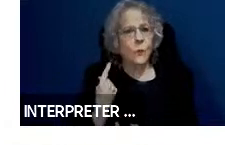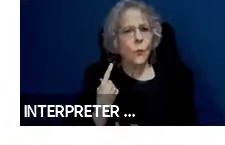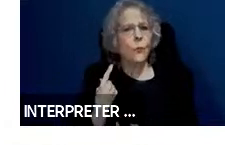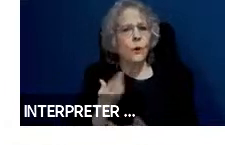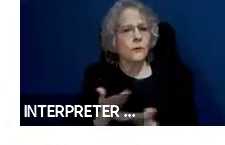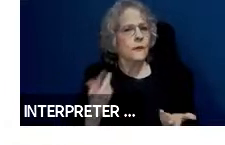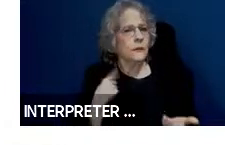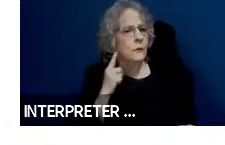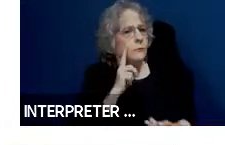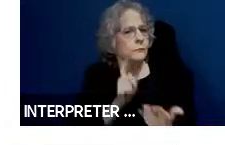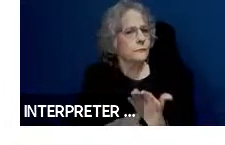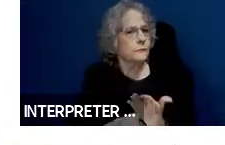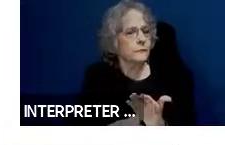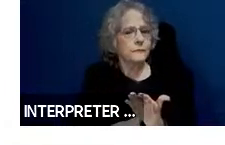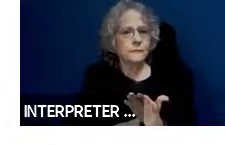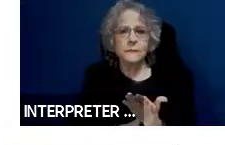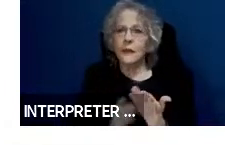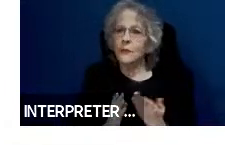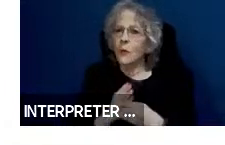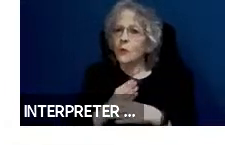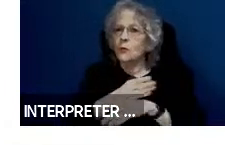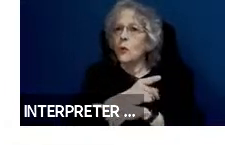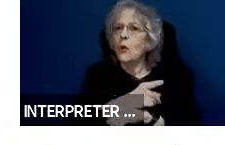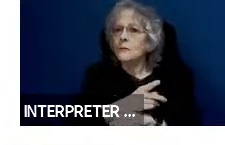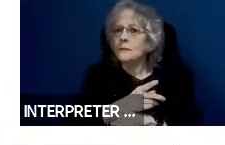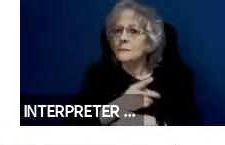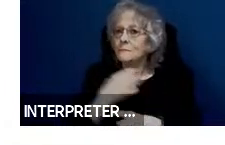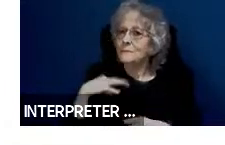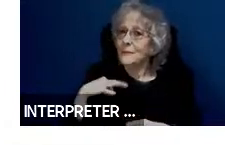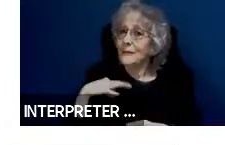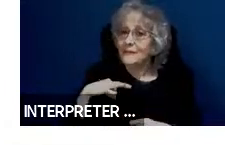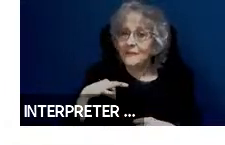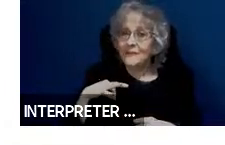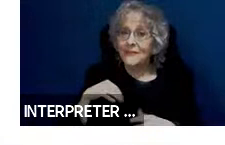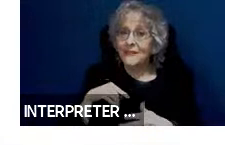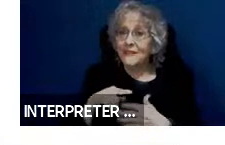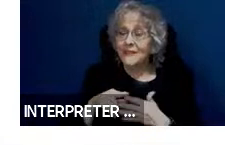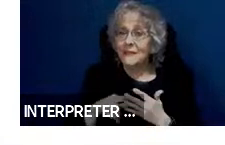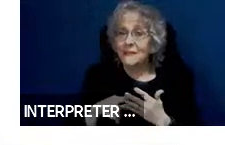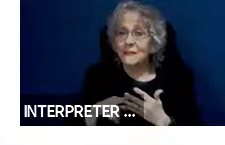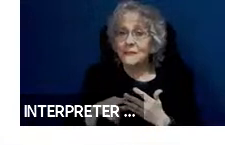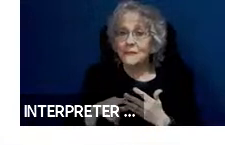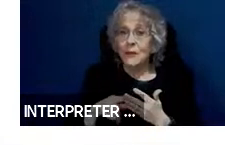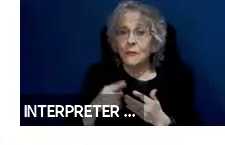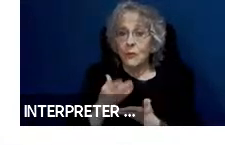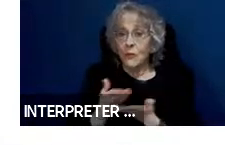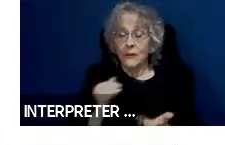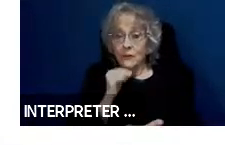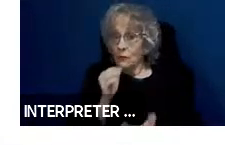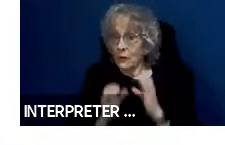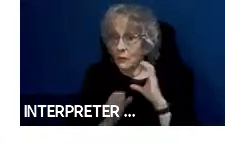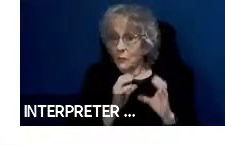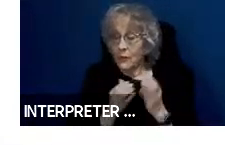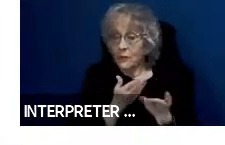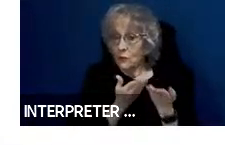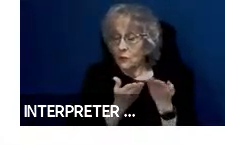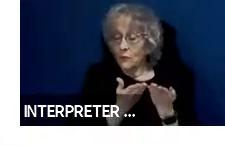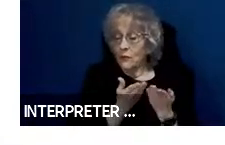there are cross benefits for things that are not communication services and one thing I